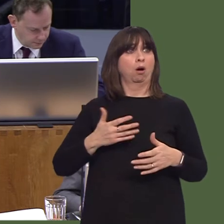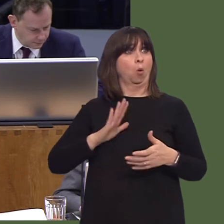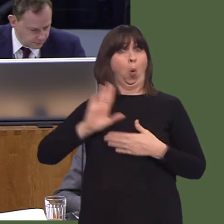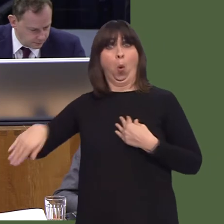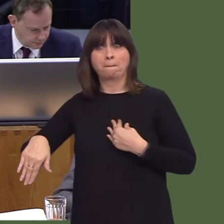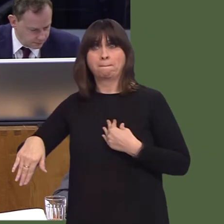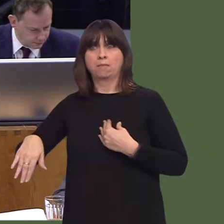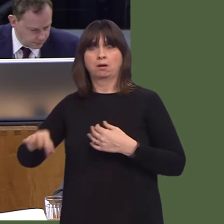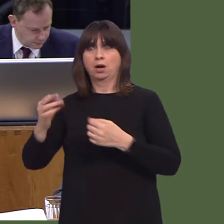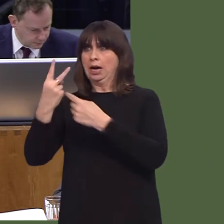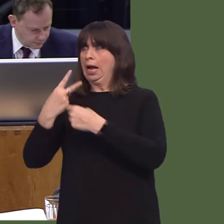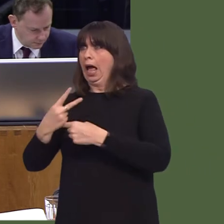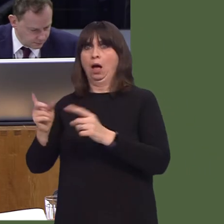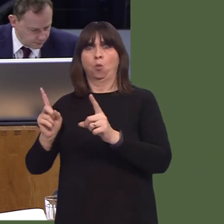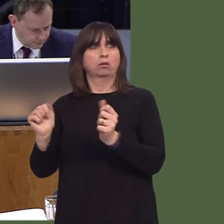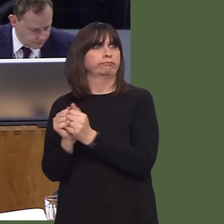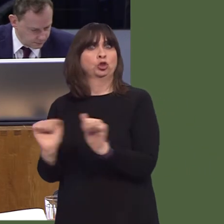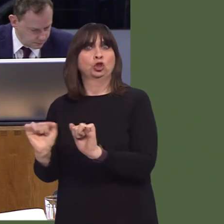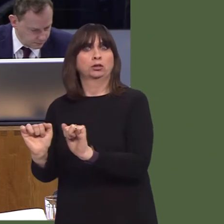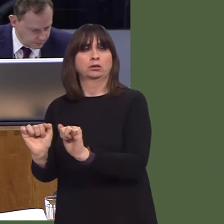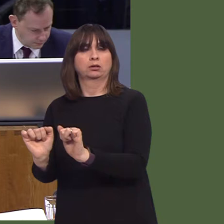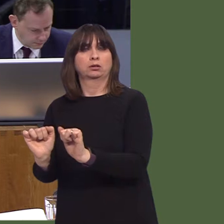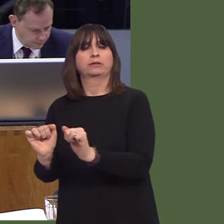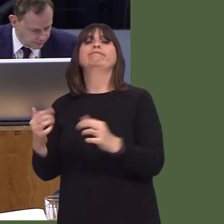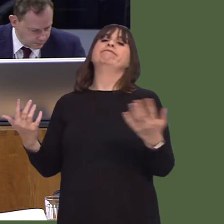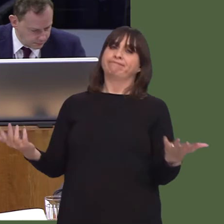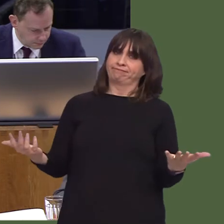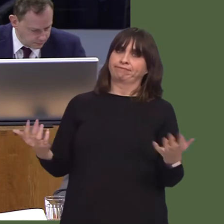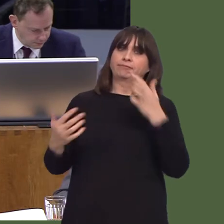is proposed at the moment, which would involve people donating to participating shops rather